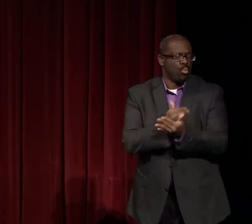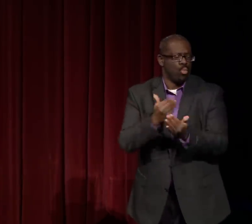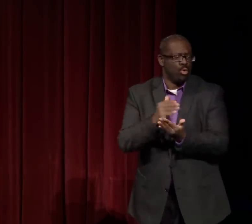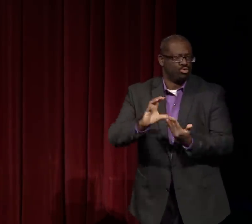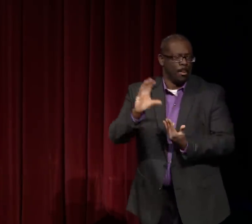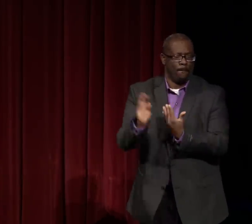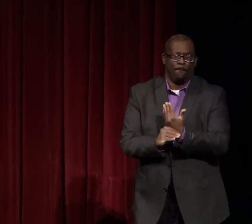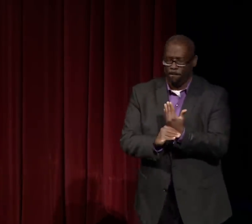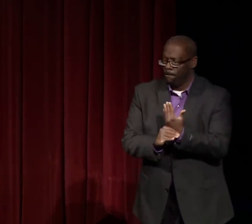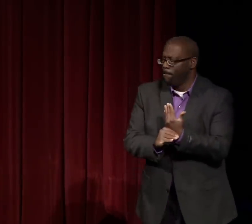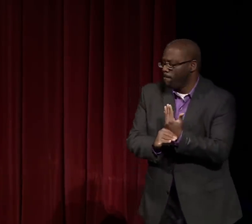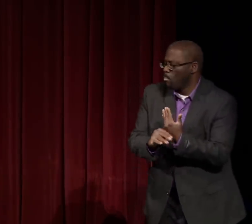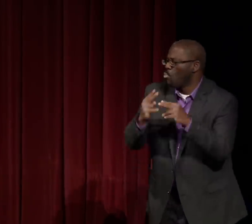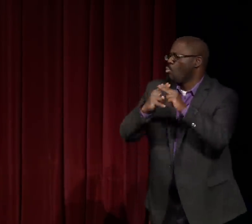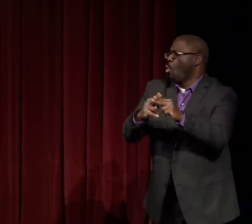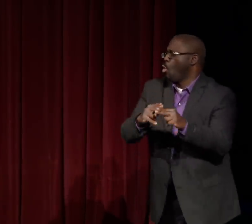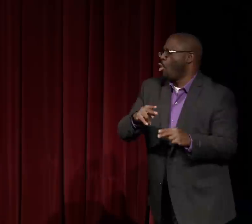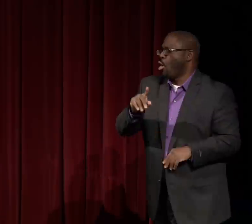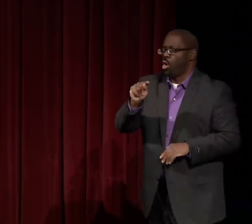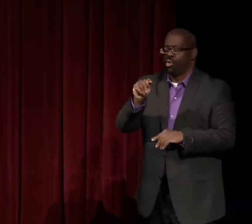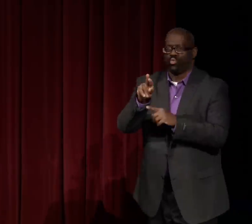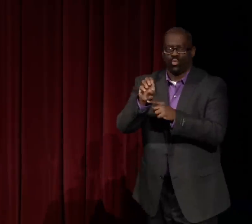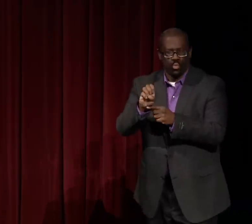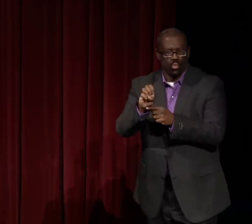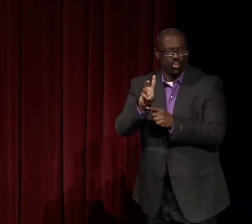with her and two others developing a curriculum